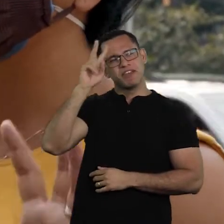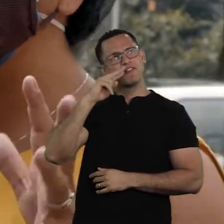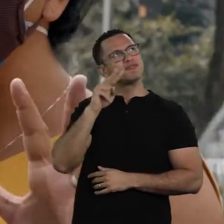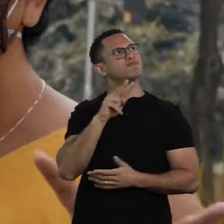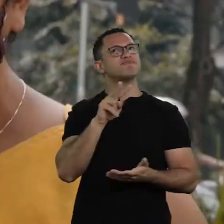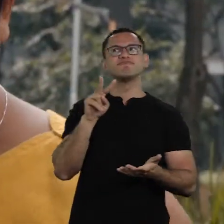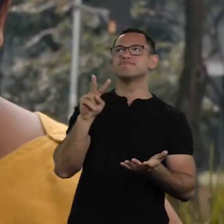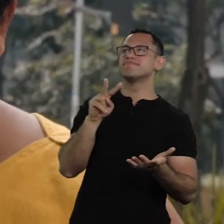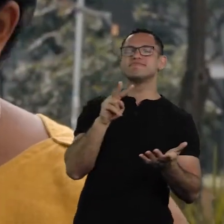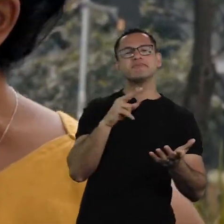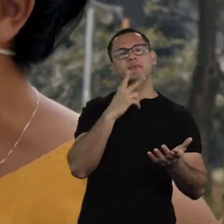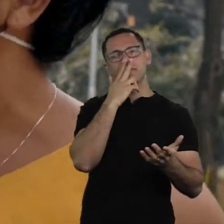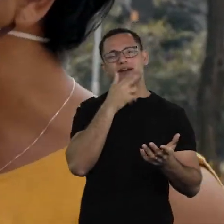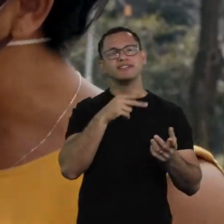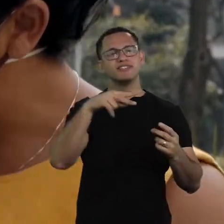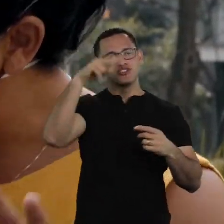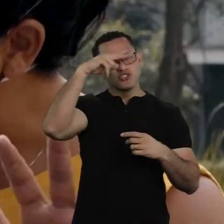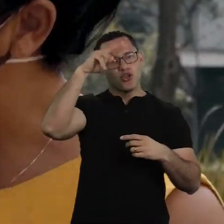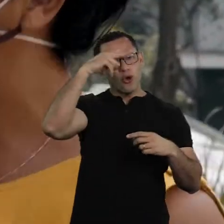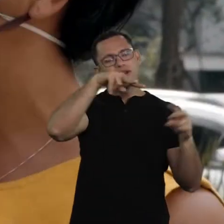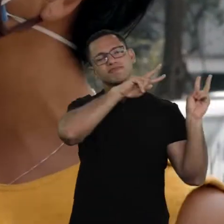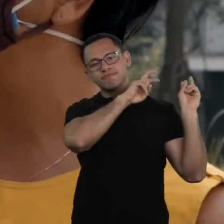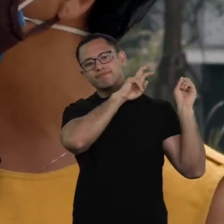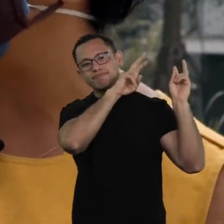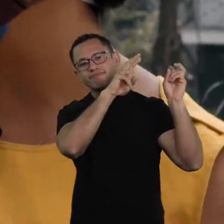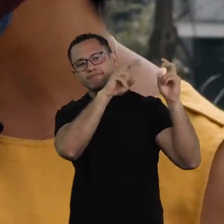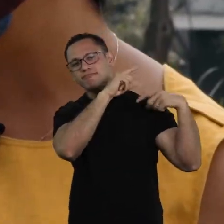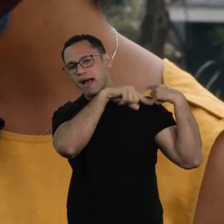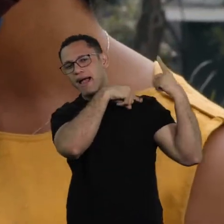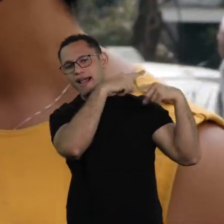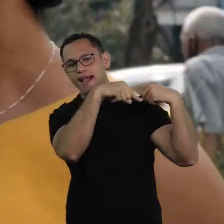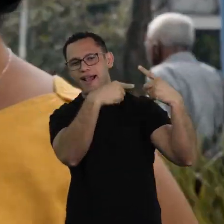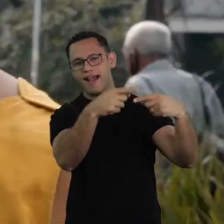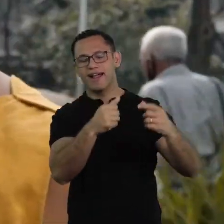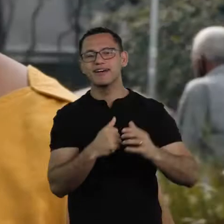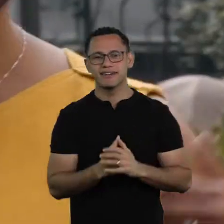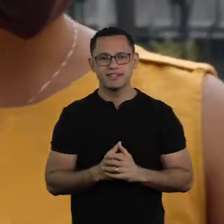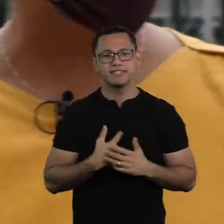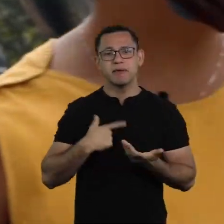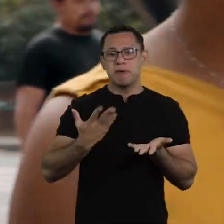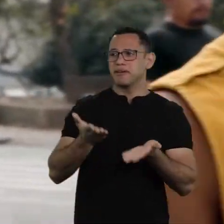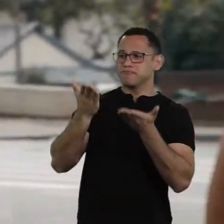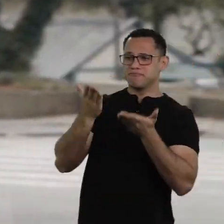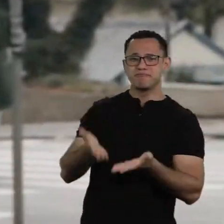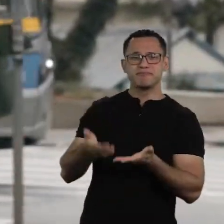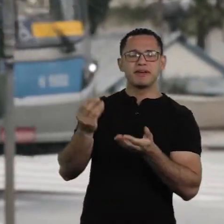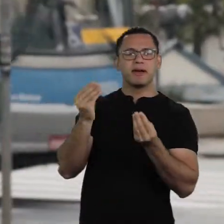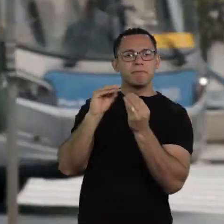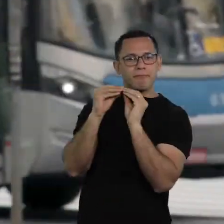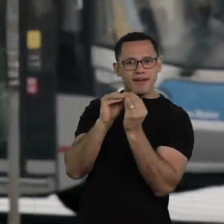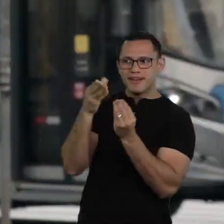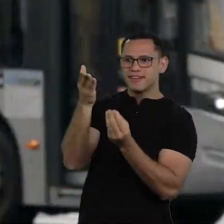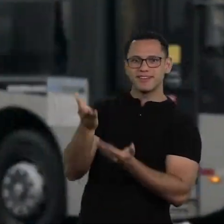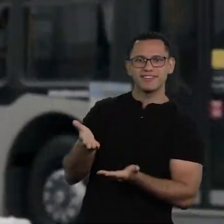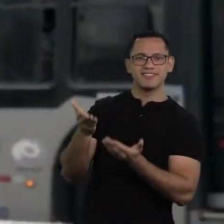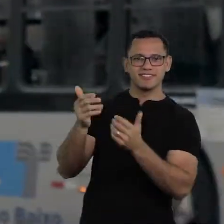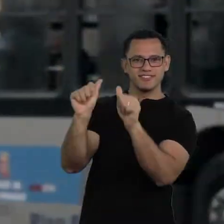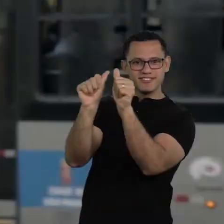that this building, this place, hold many layers of time. And there's The Kiss. And there's The Kiss.